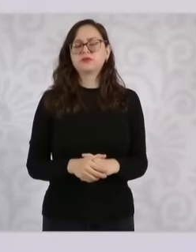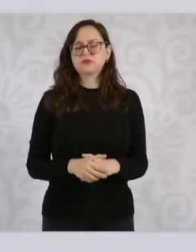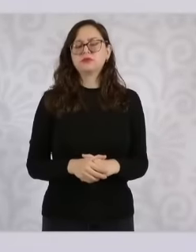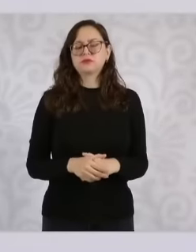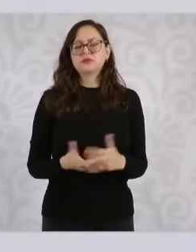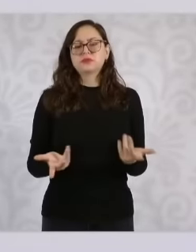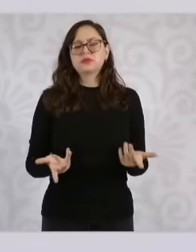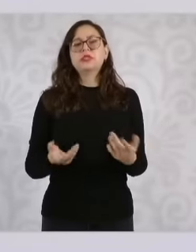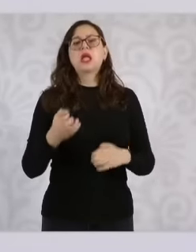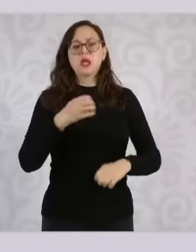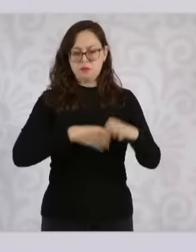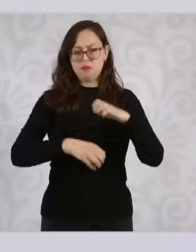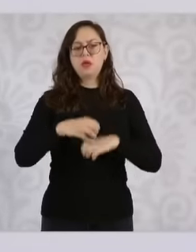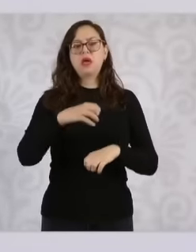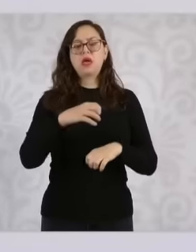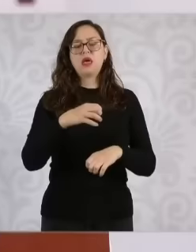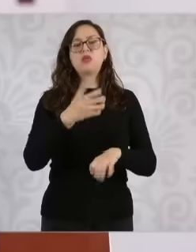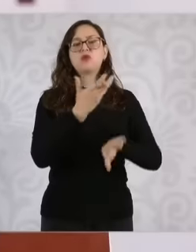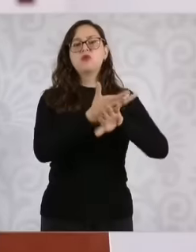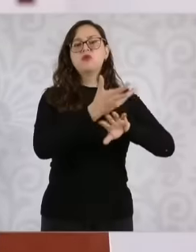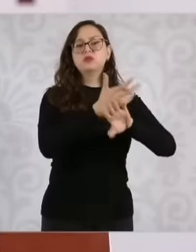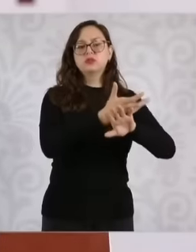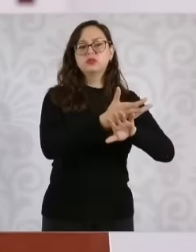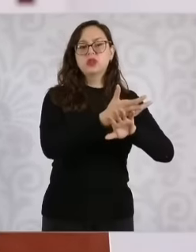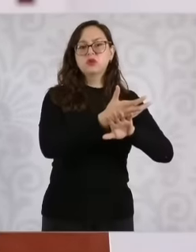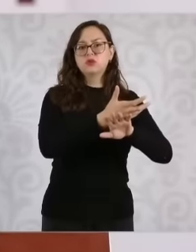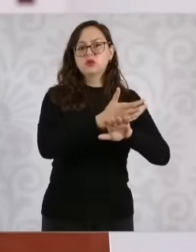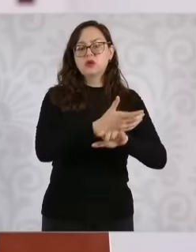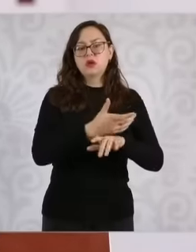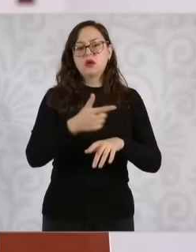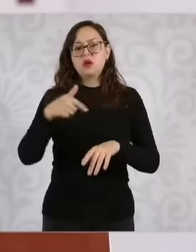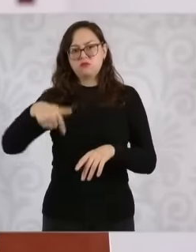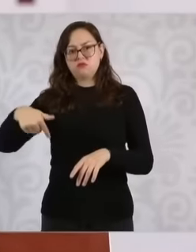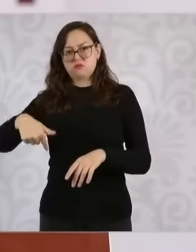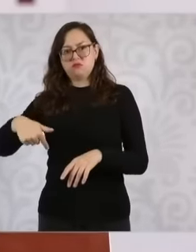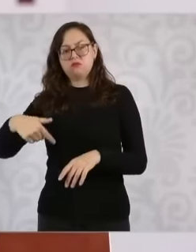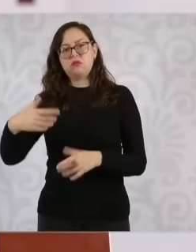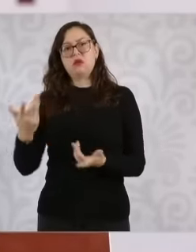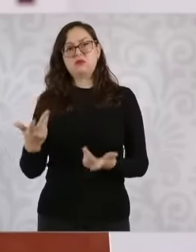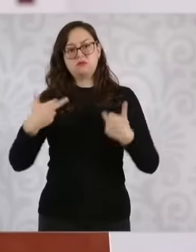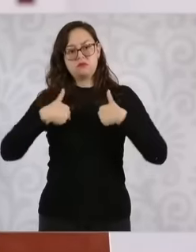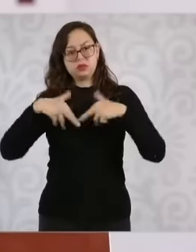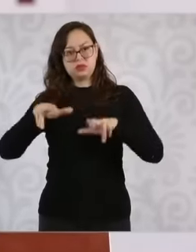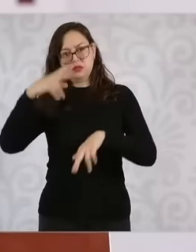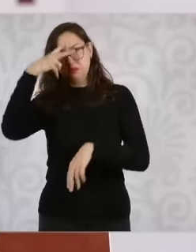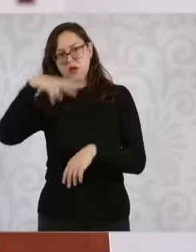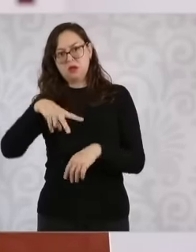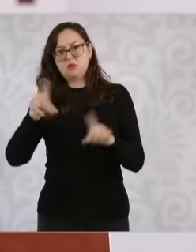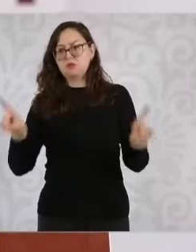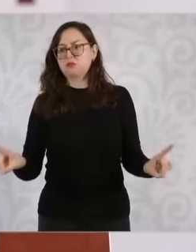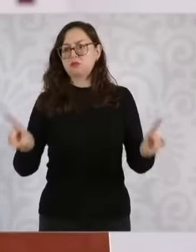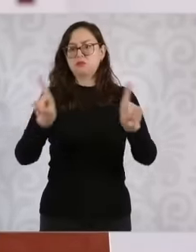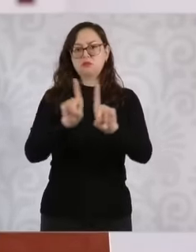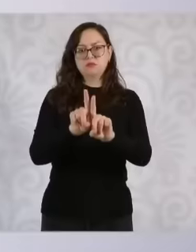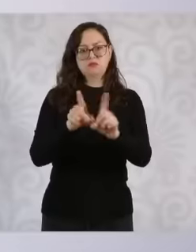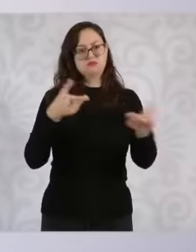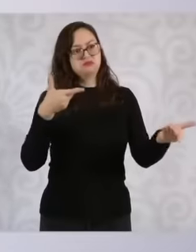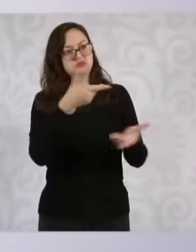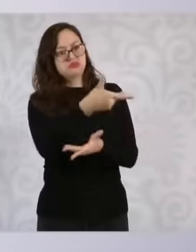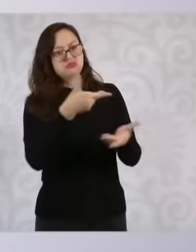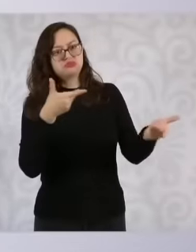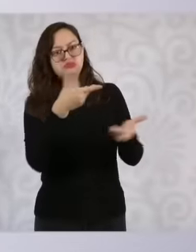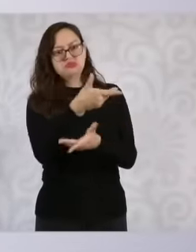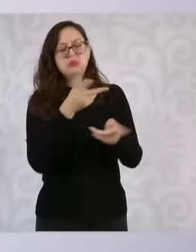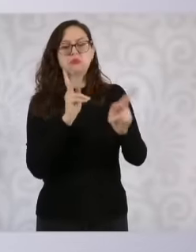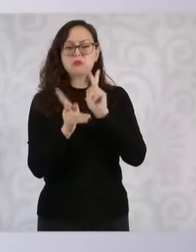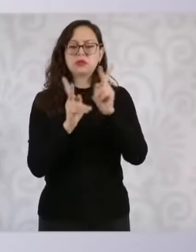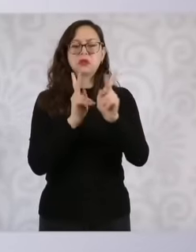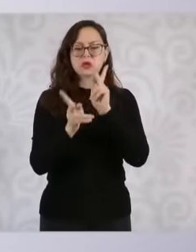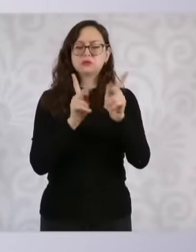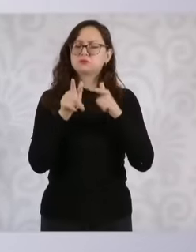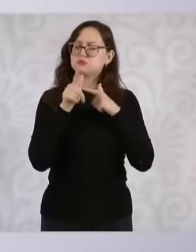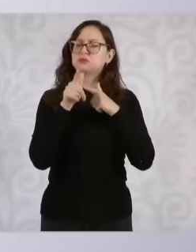United States ambassador to discuss some follow-up issues that were being carried out